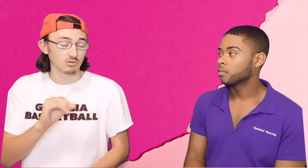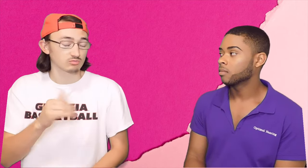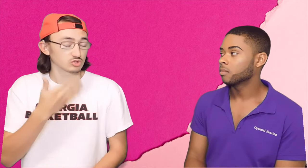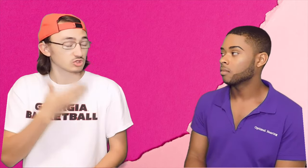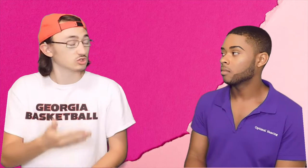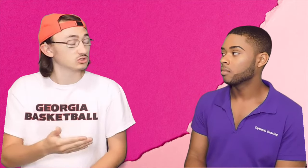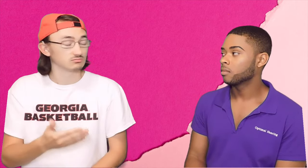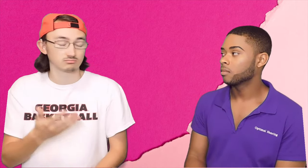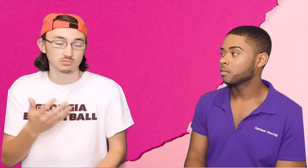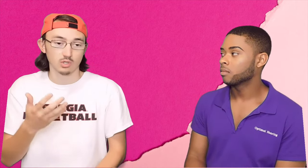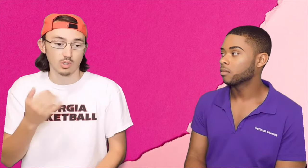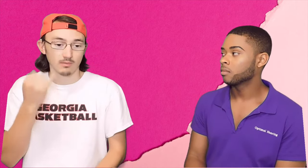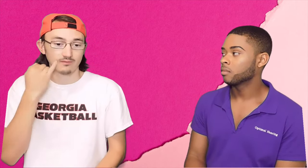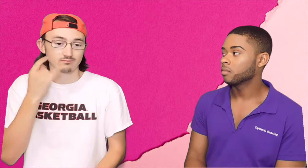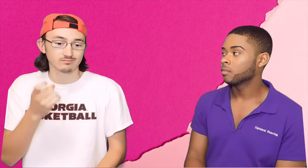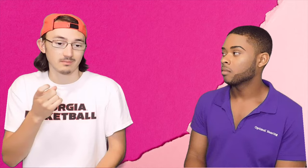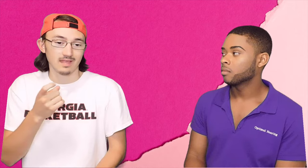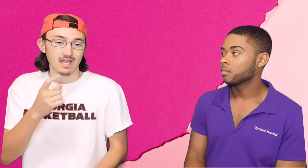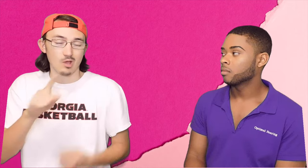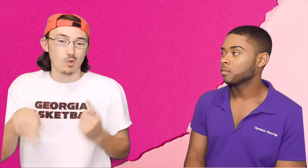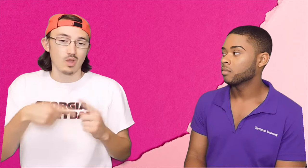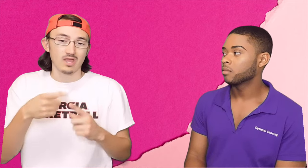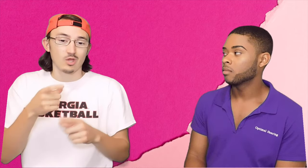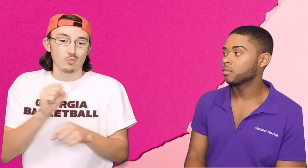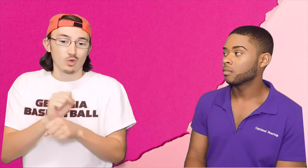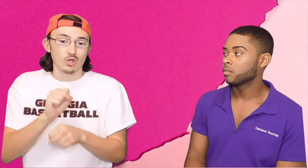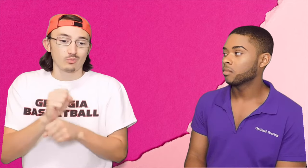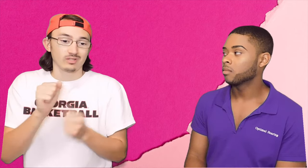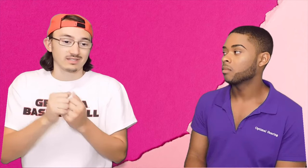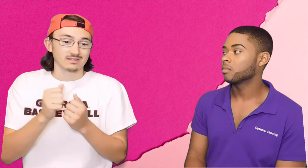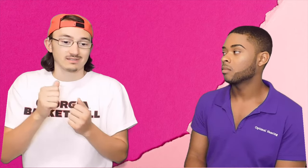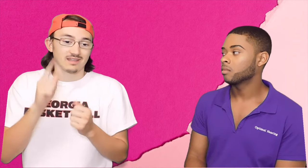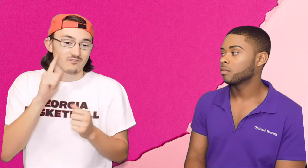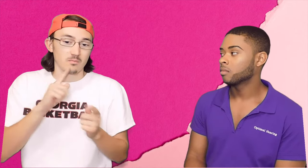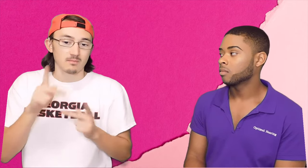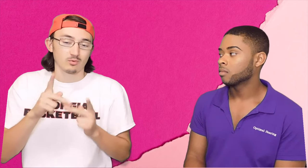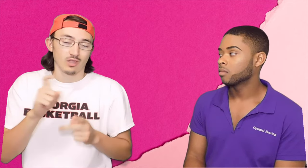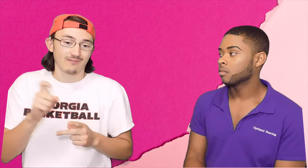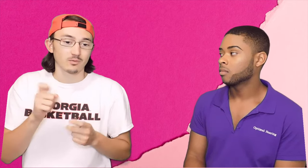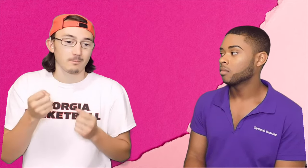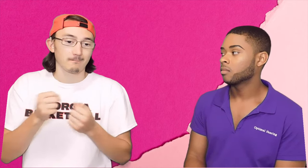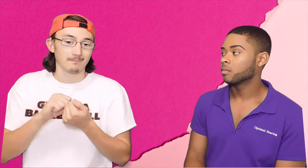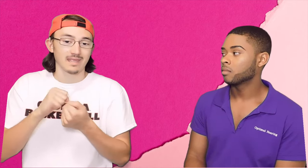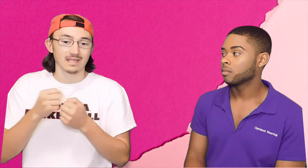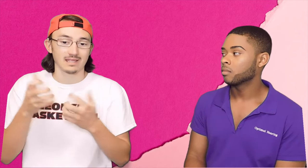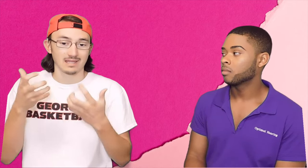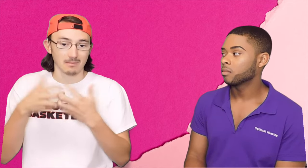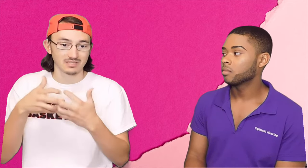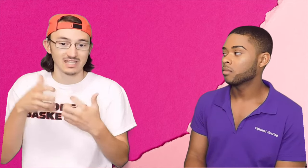If they're willing to help me some that's good for me. When you work with deaf people you have to like make accommodations